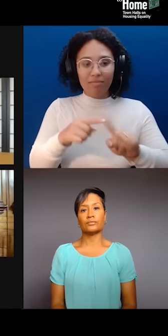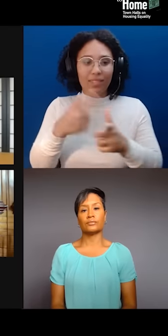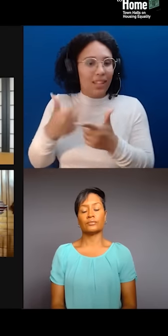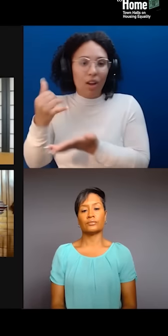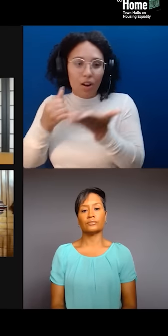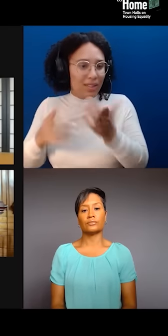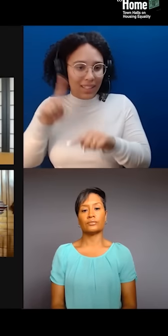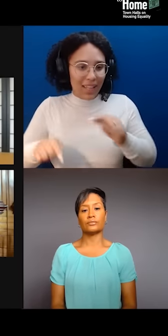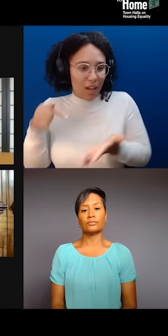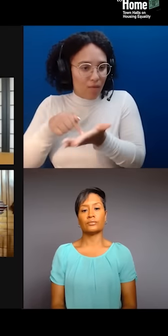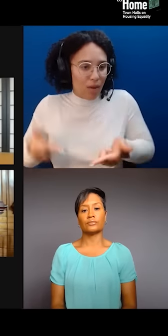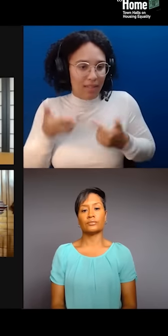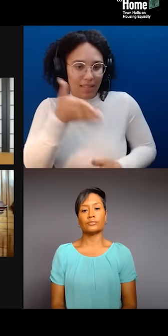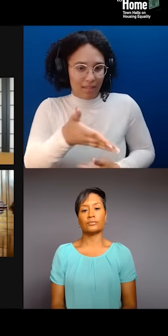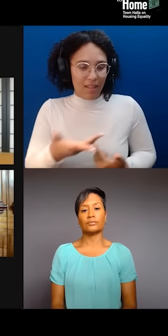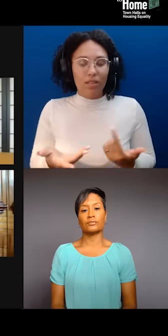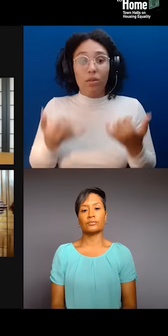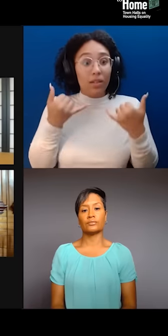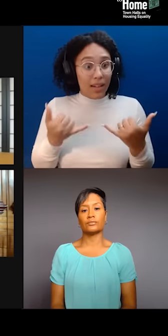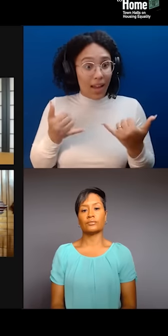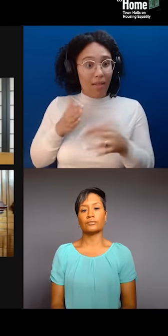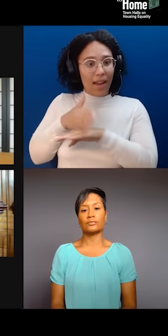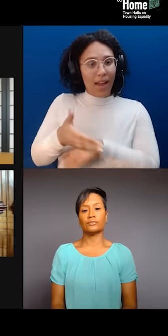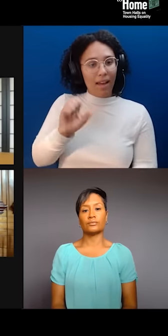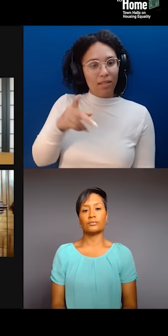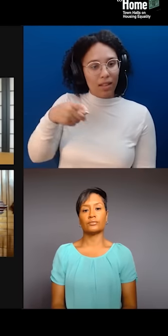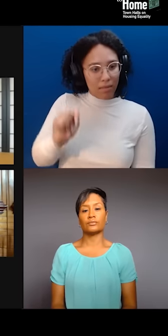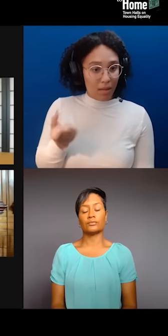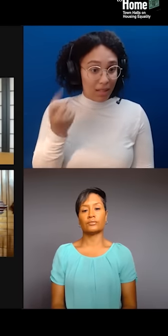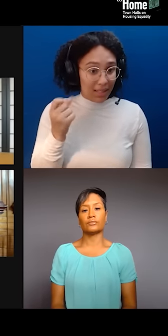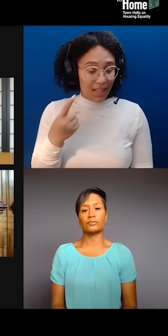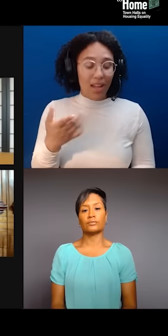after 9/11 when these developers got money from the city to really land grab.